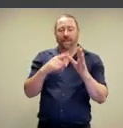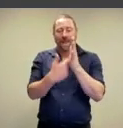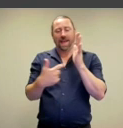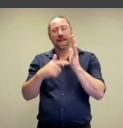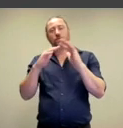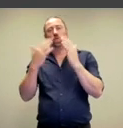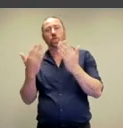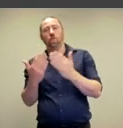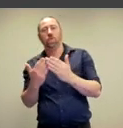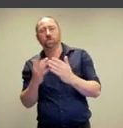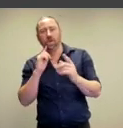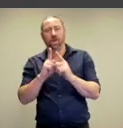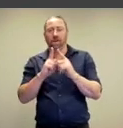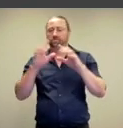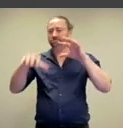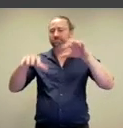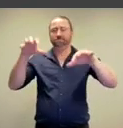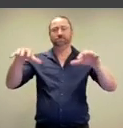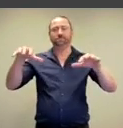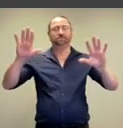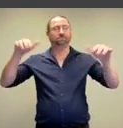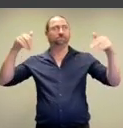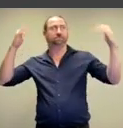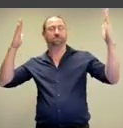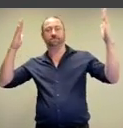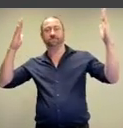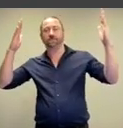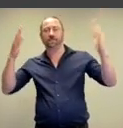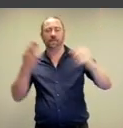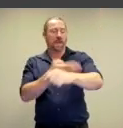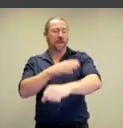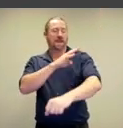art collecting world. She's striking this